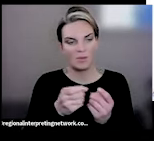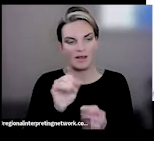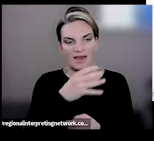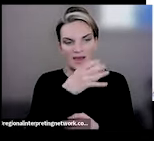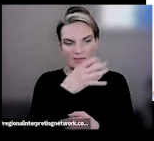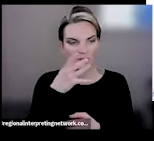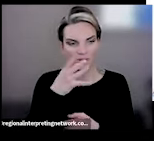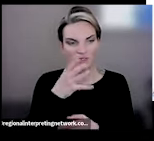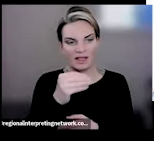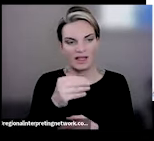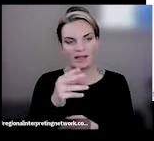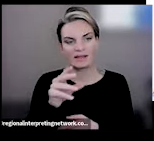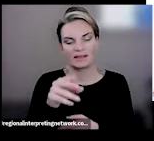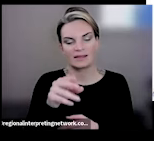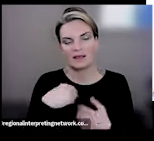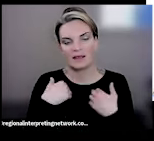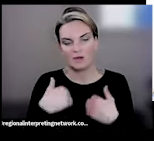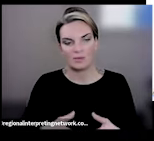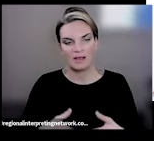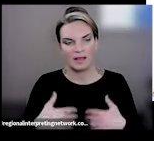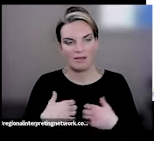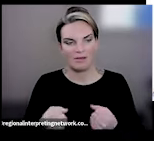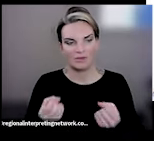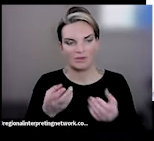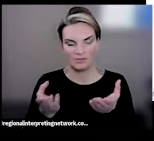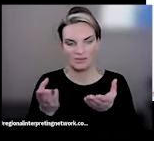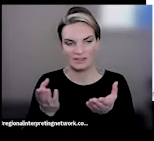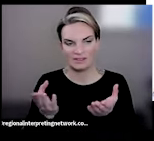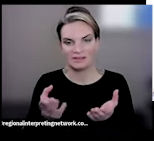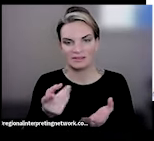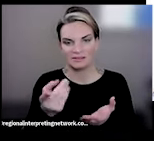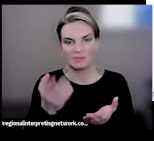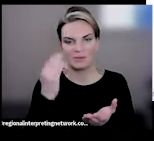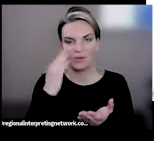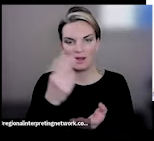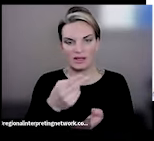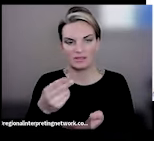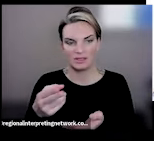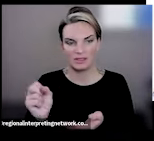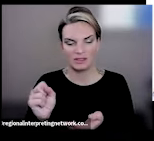Department of Health and Human Services. I know a lot of you might know of HHS from just some